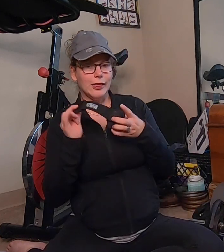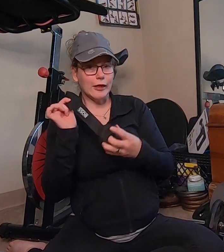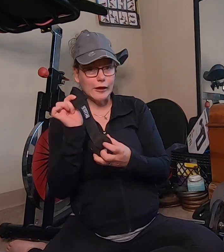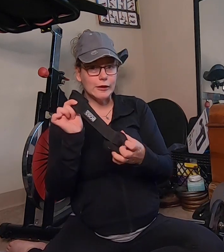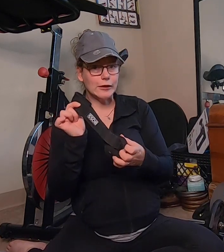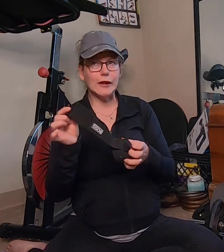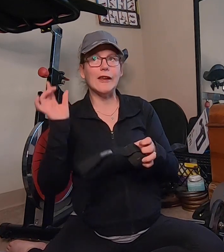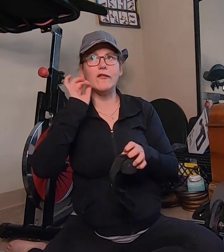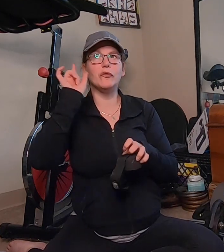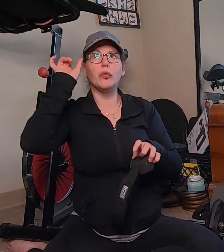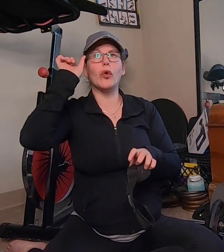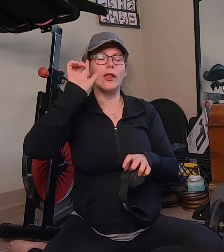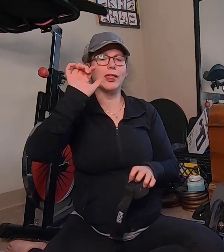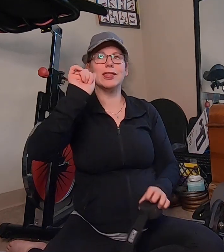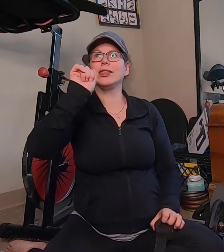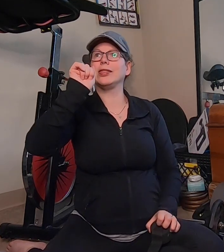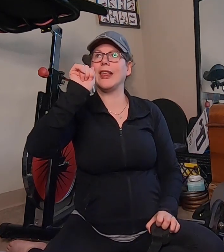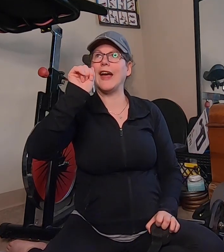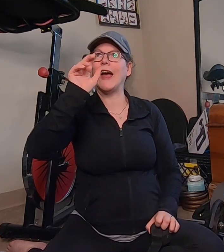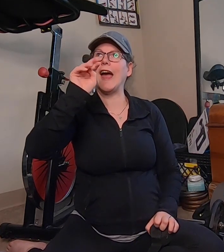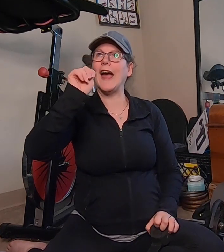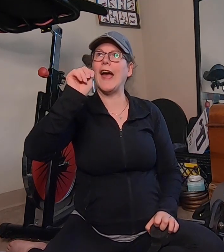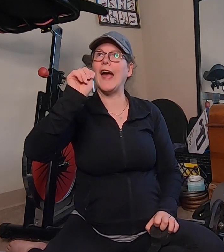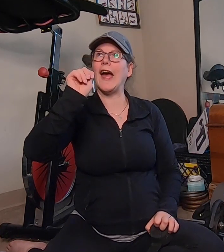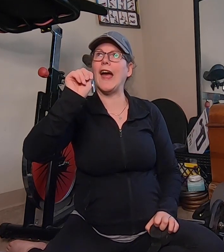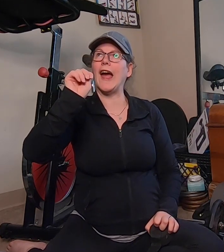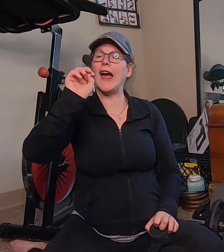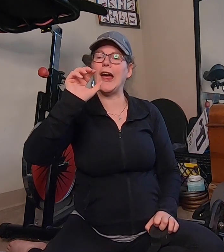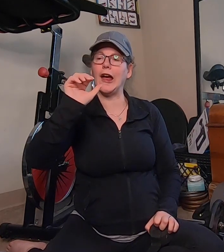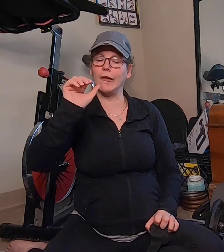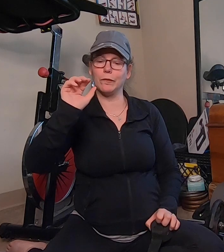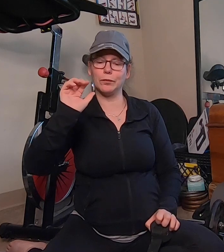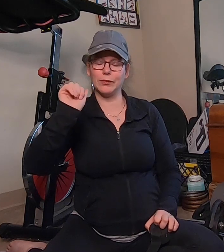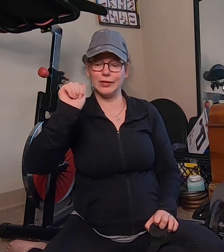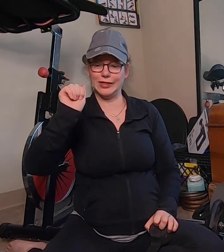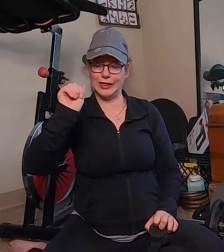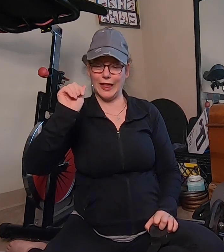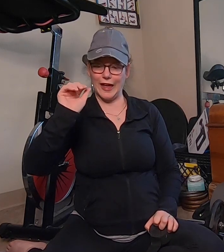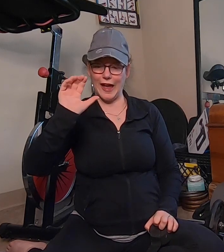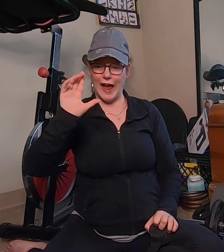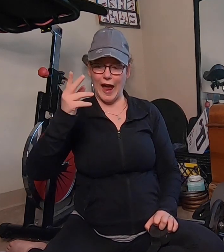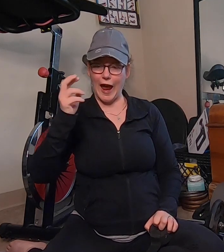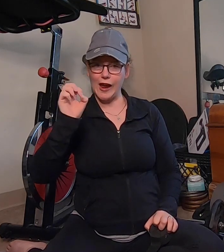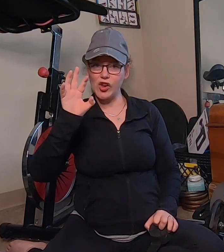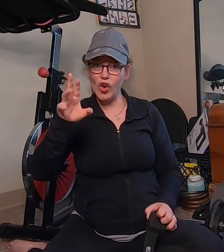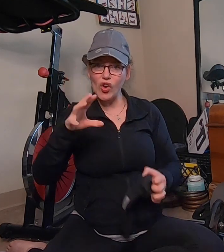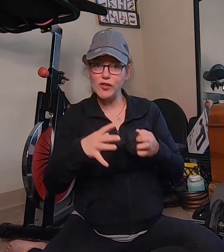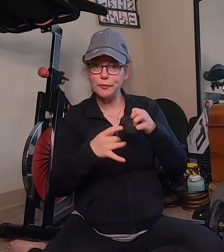this is for the anchor